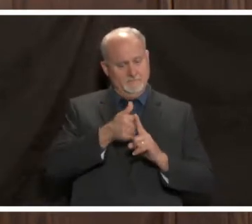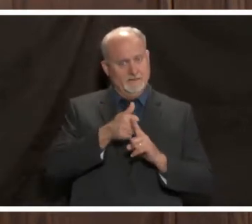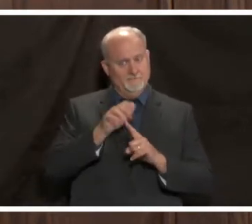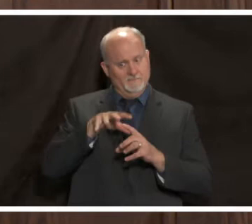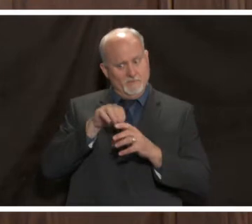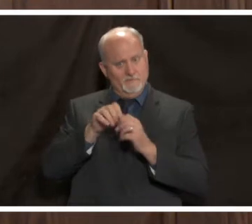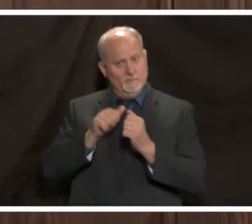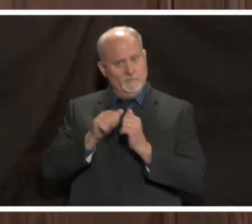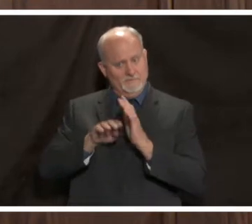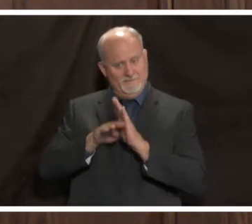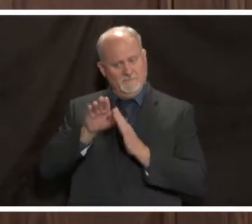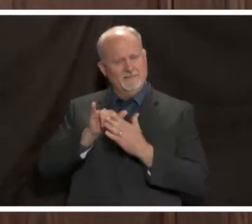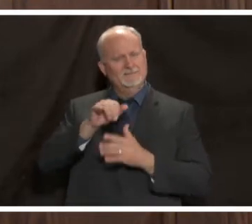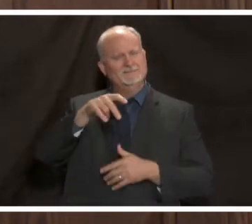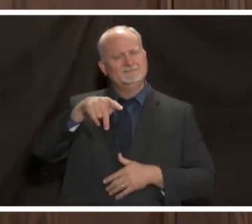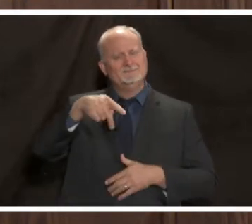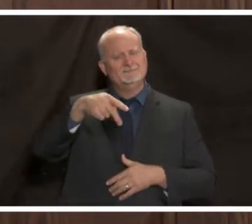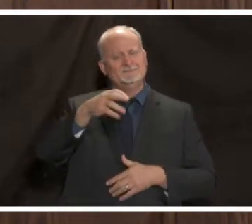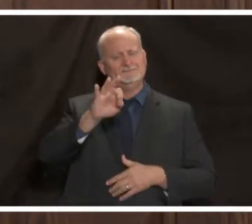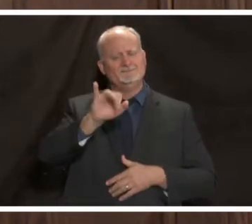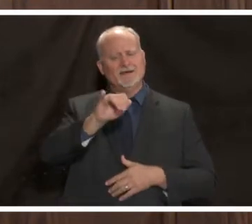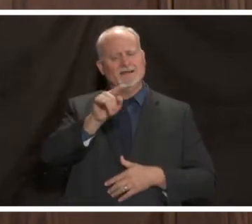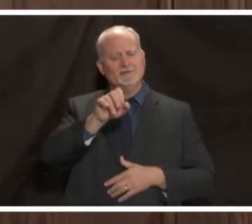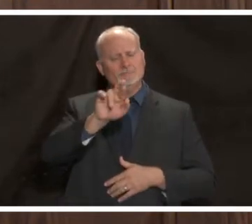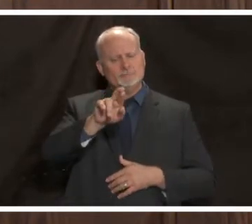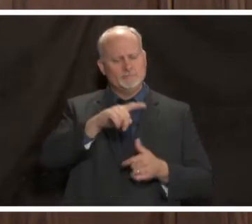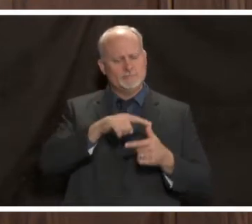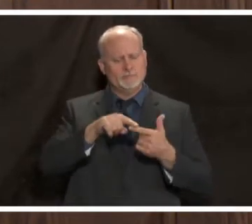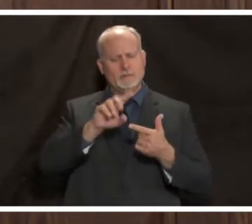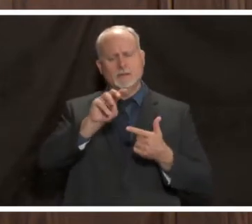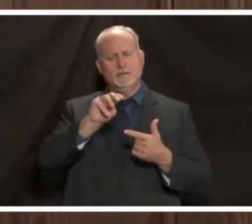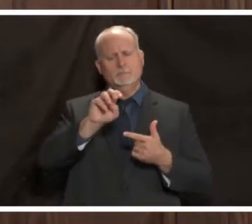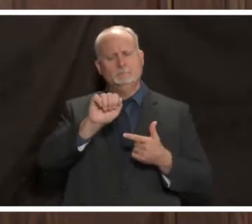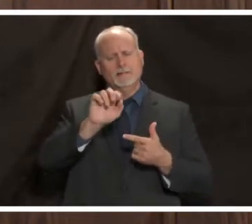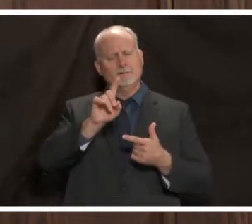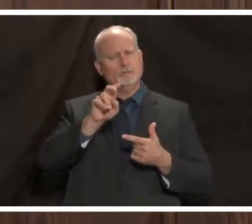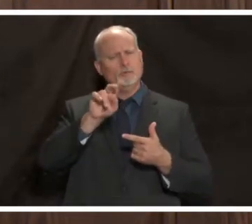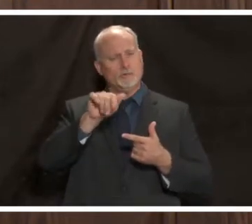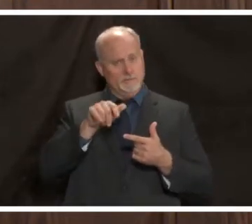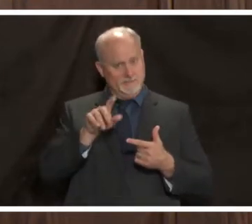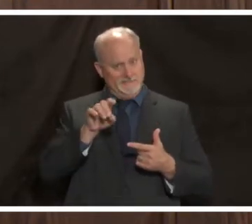comment on that we were not but what other vaccine trials we are doing we're working